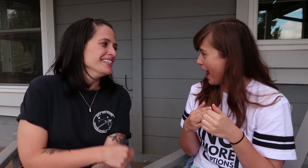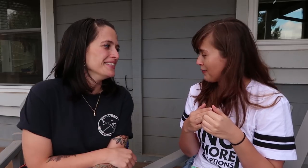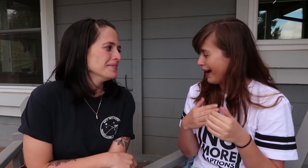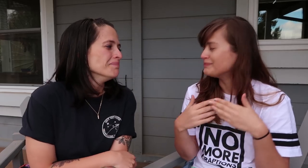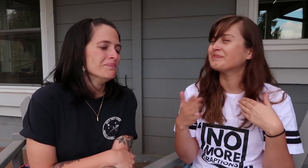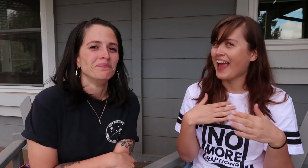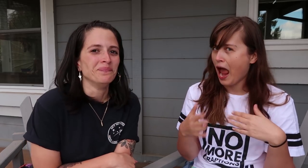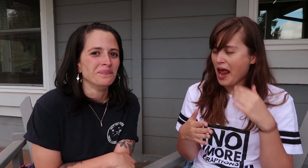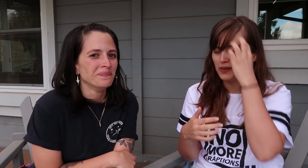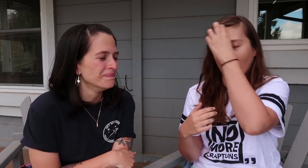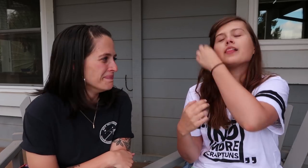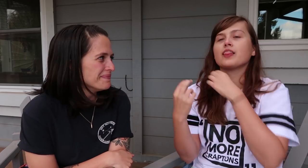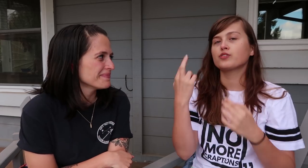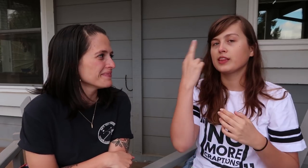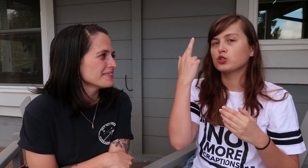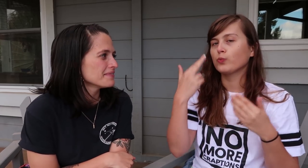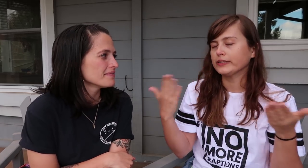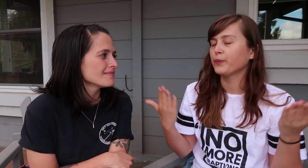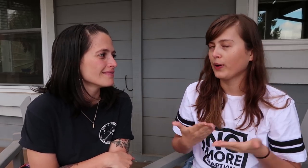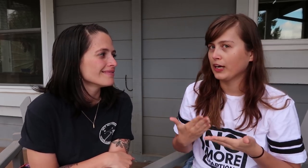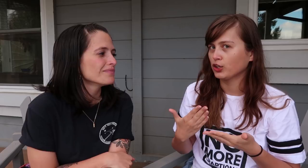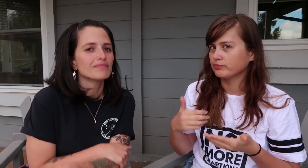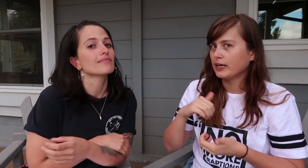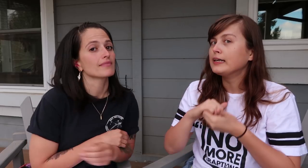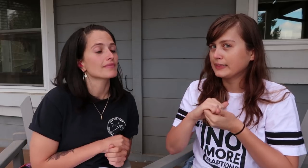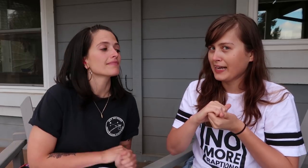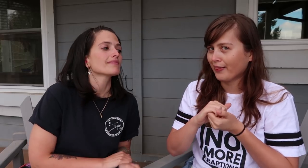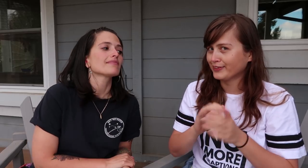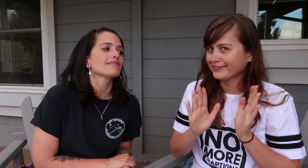Anyway, there’s a reason we’re here together.